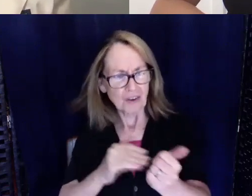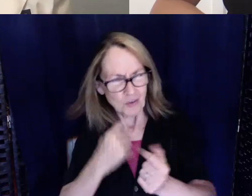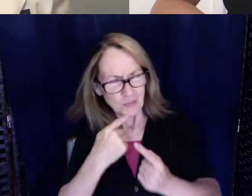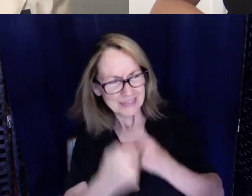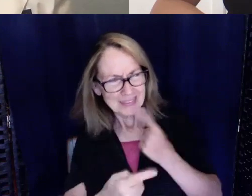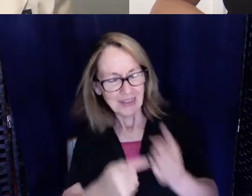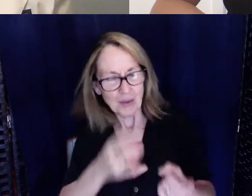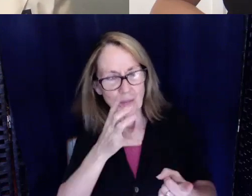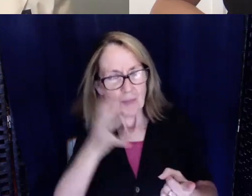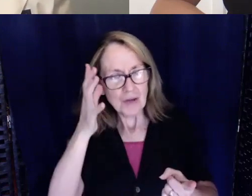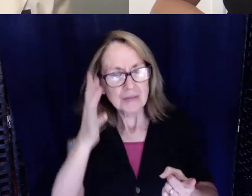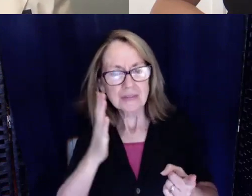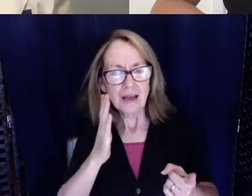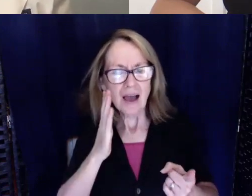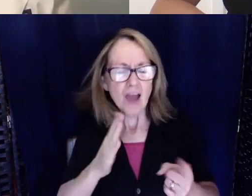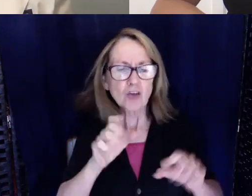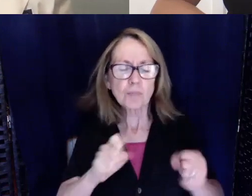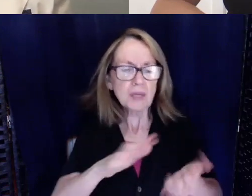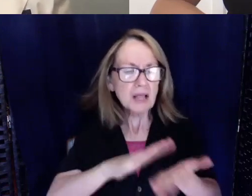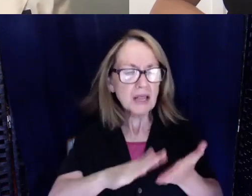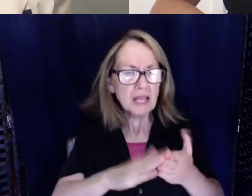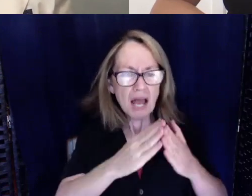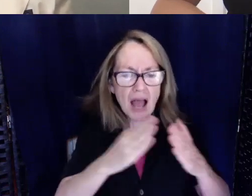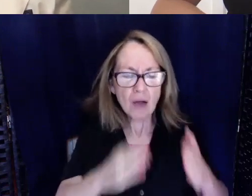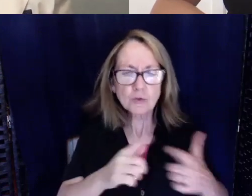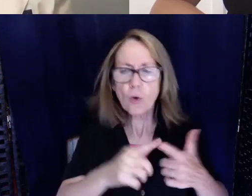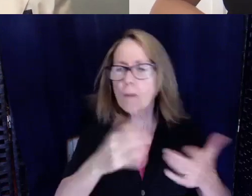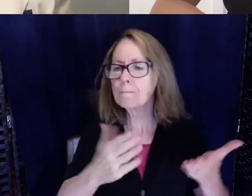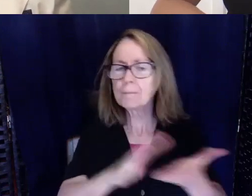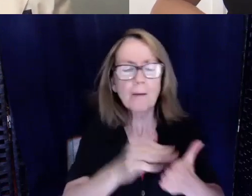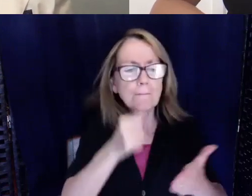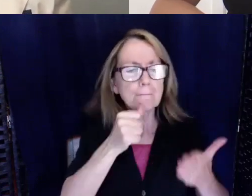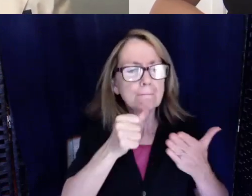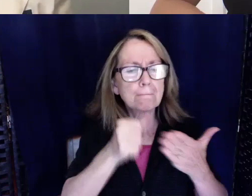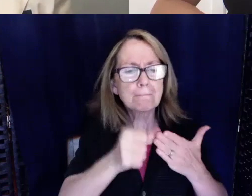would just be a janitor or a mailman and my parents